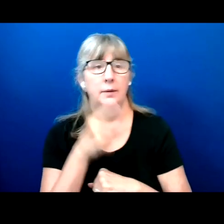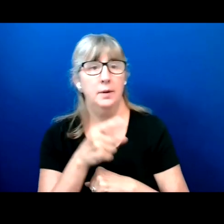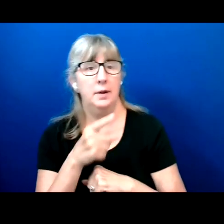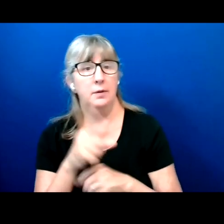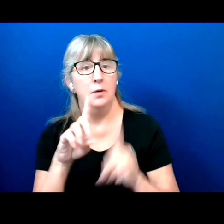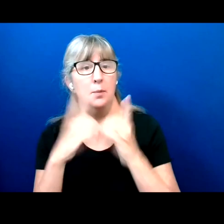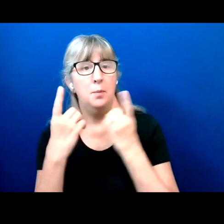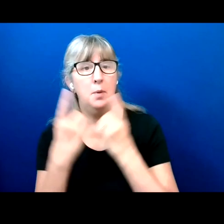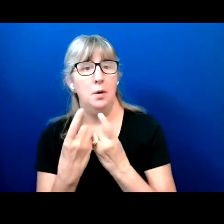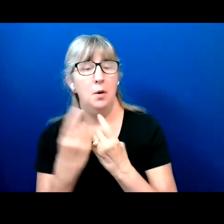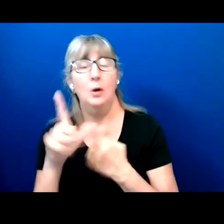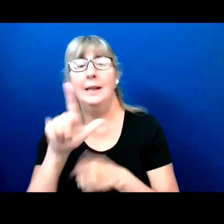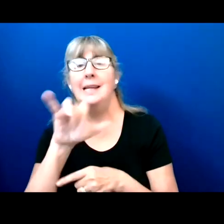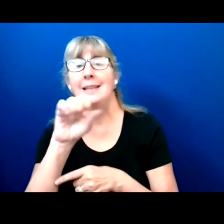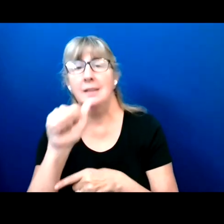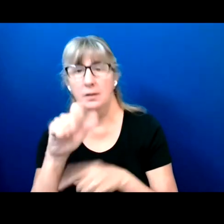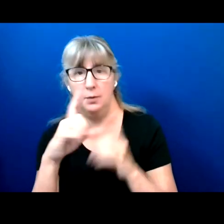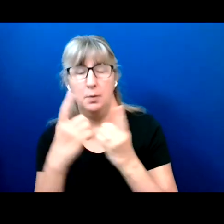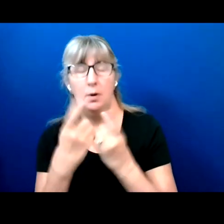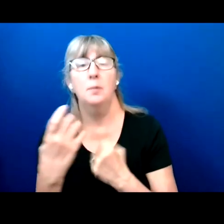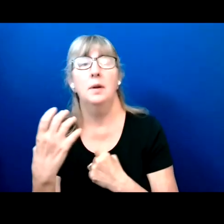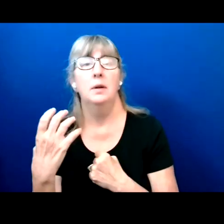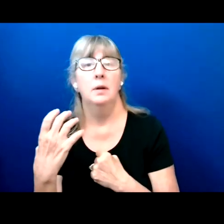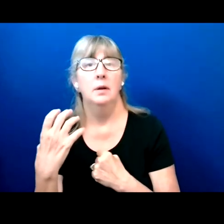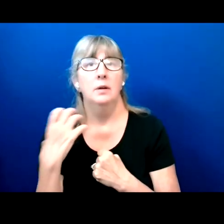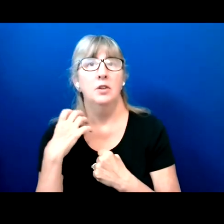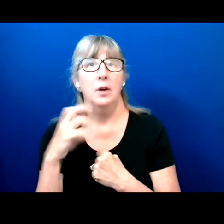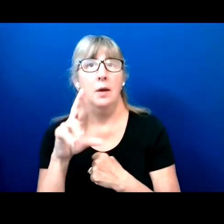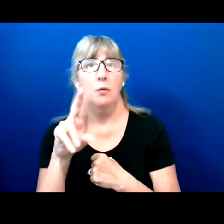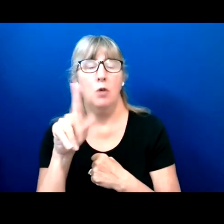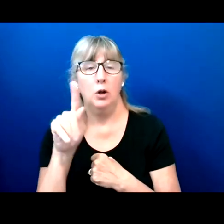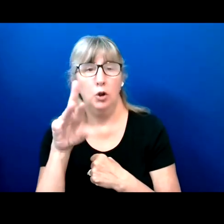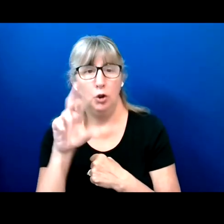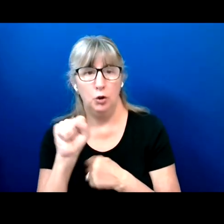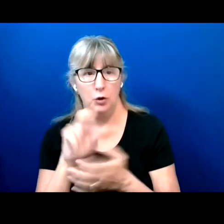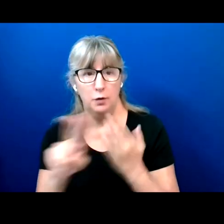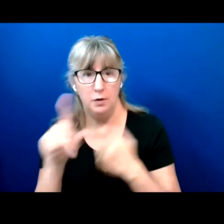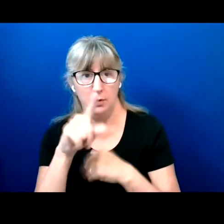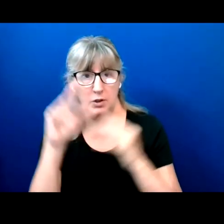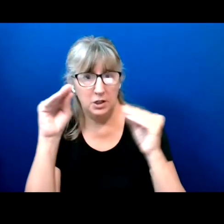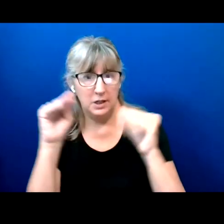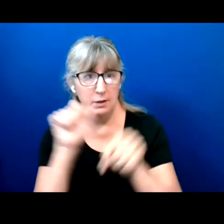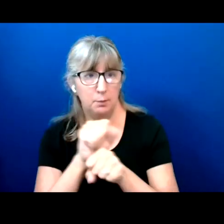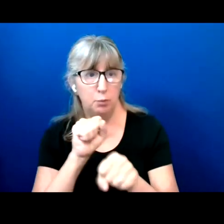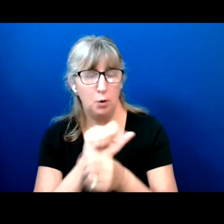relations at Rutgers University where she teaches p employment law and study.